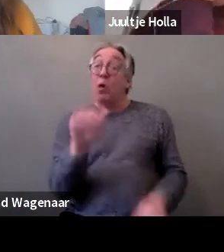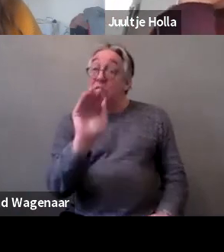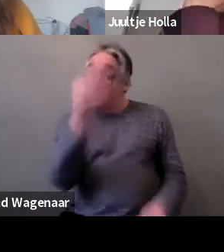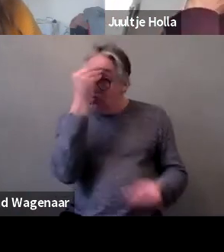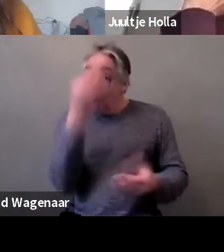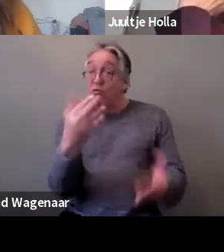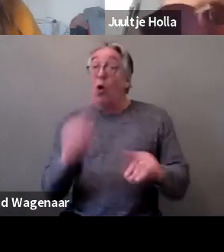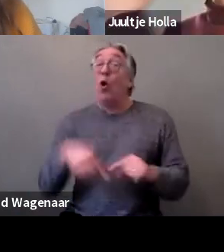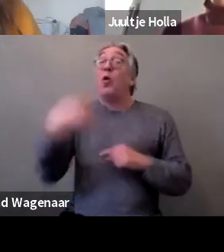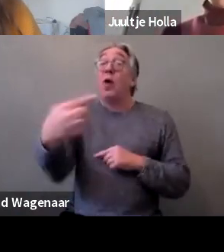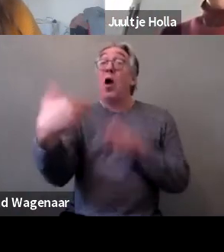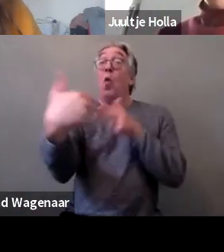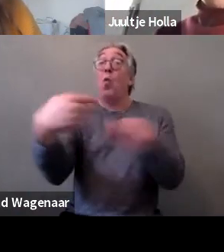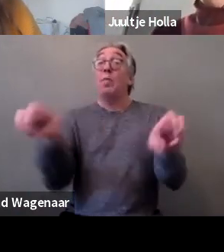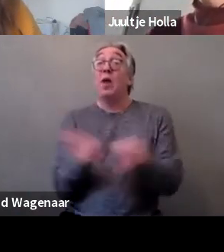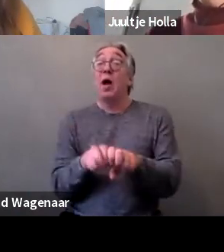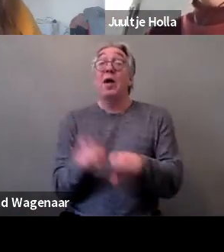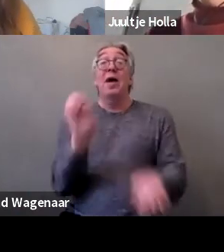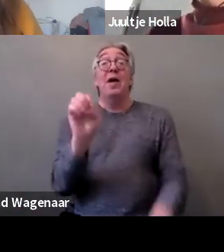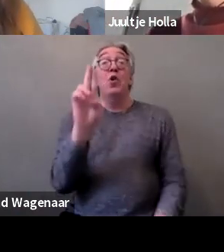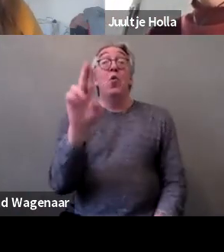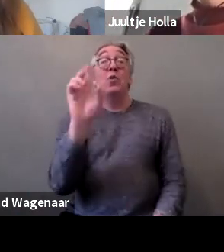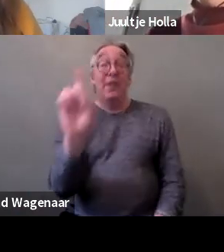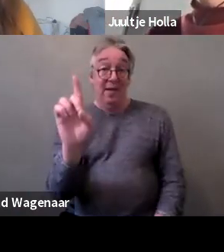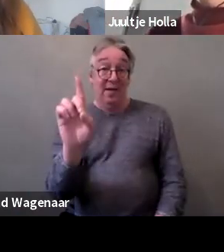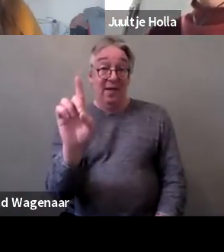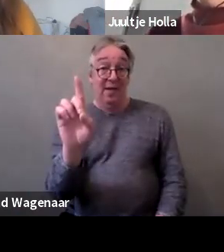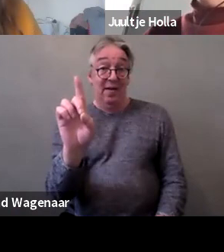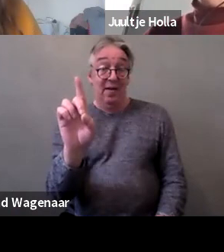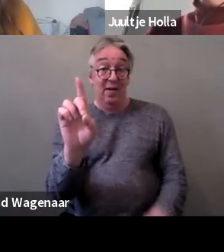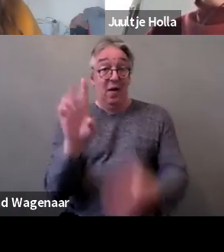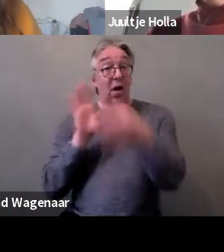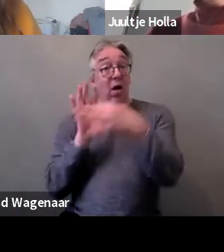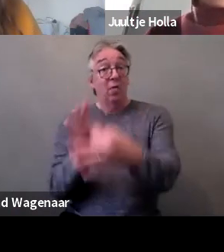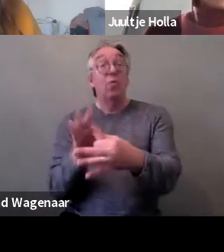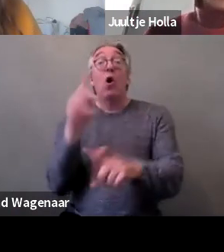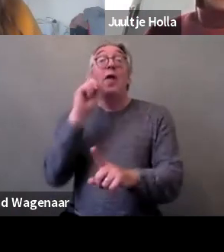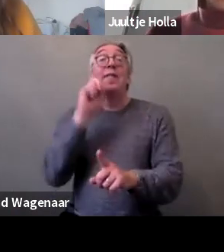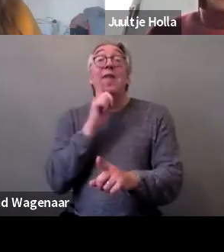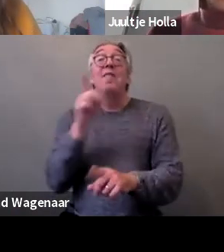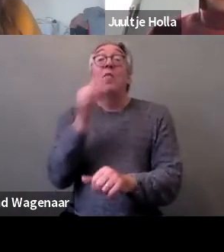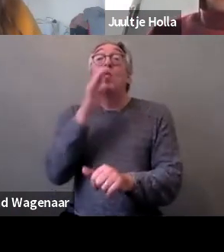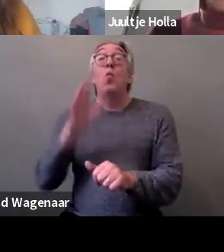by the European Union of the Deaf on supporting deaf women victims of domestic violence.